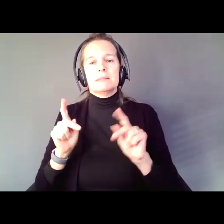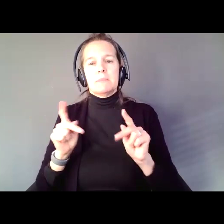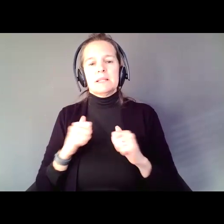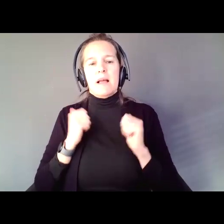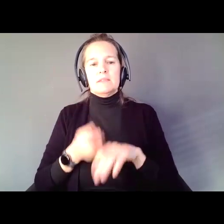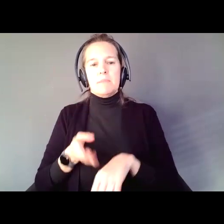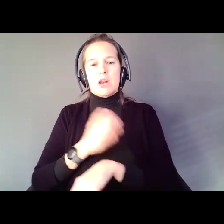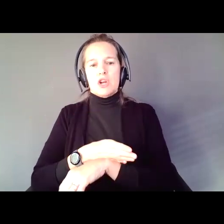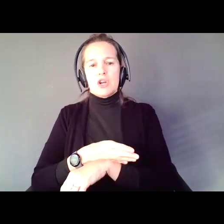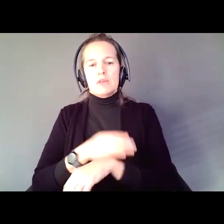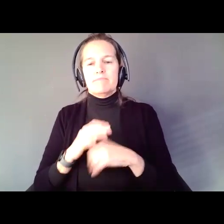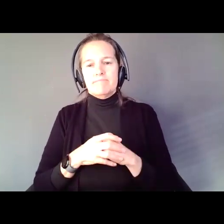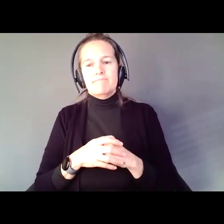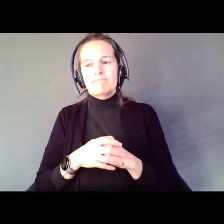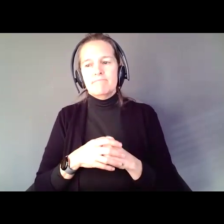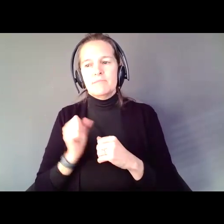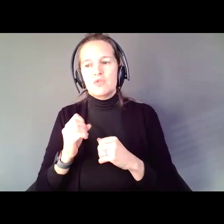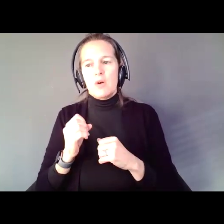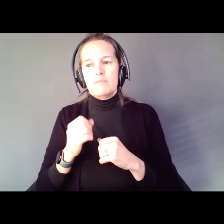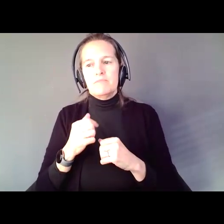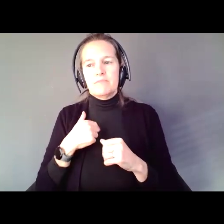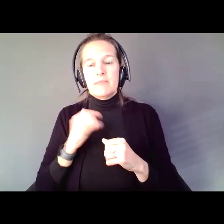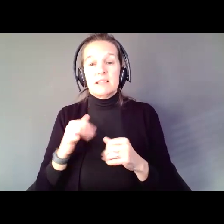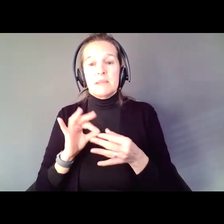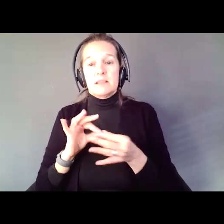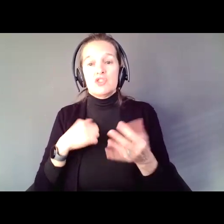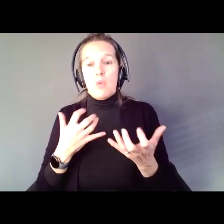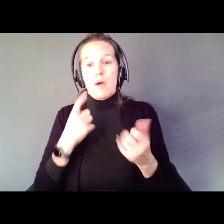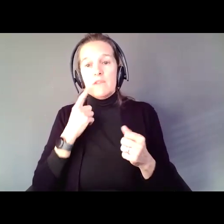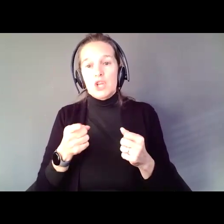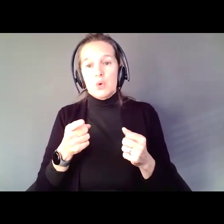That is the message I want the take to you. If you want to make people's lives better,